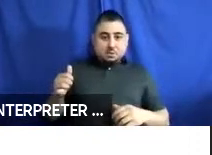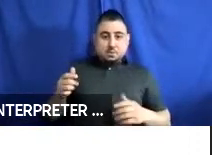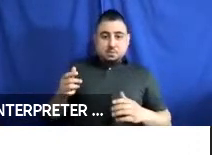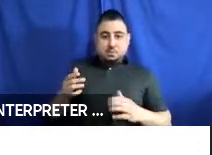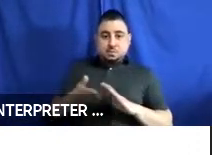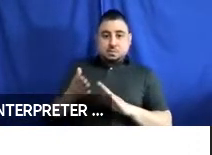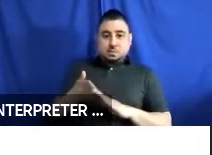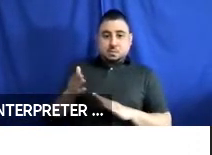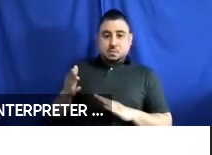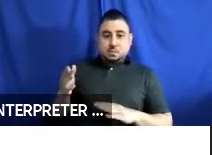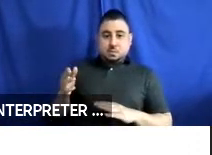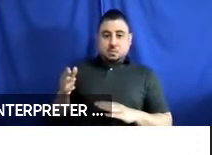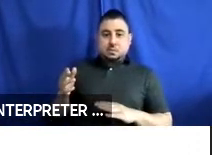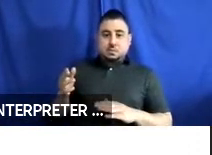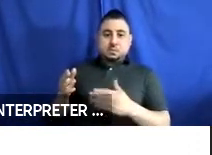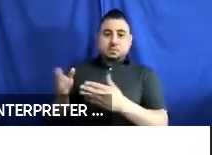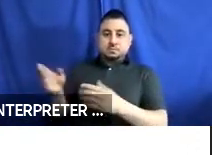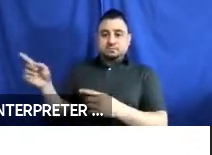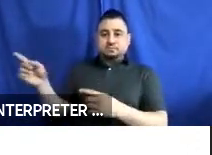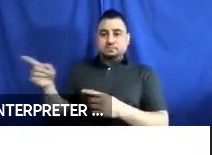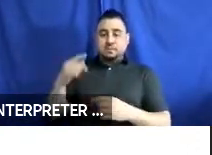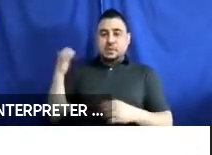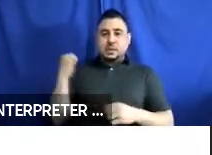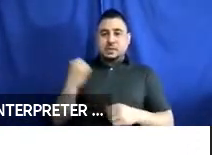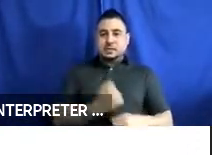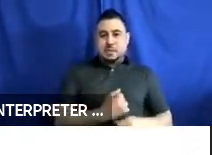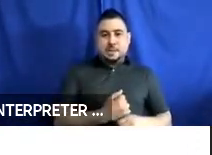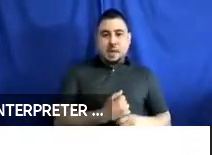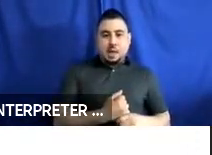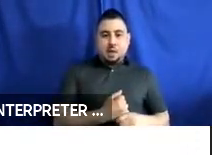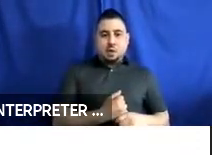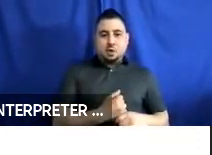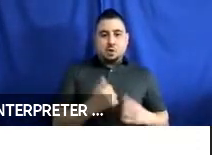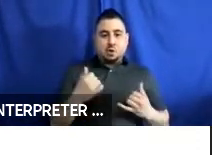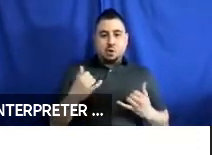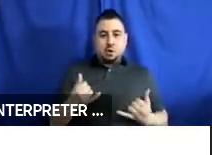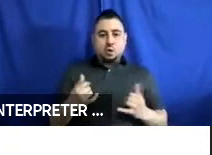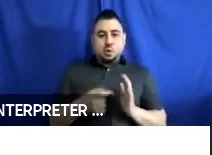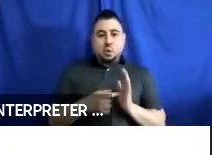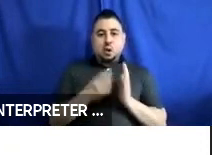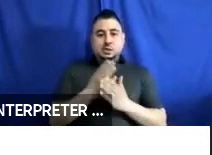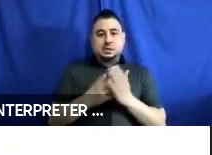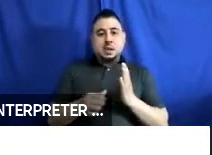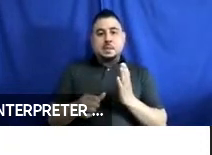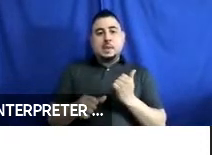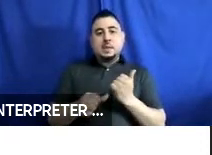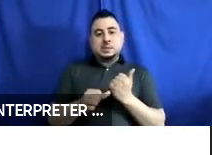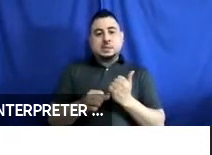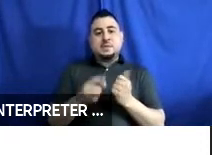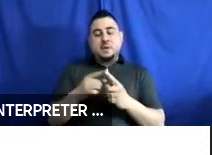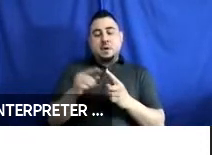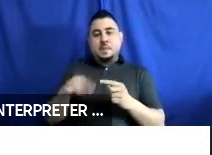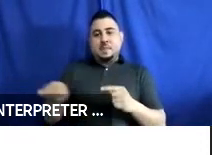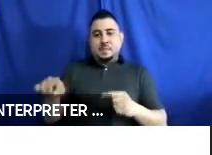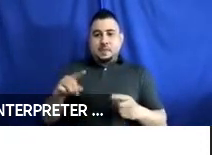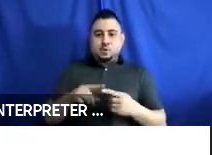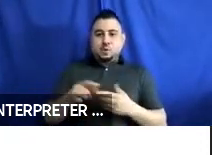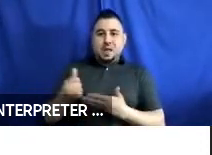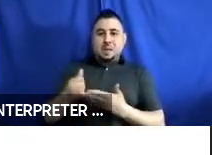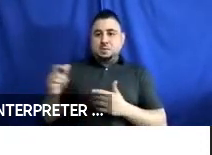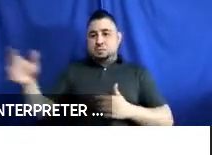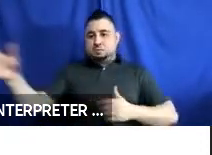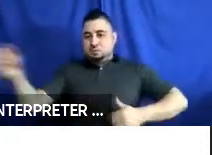donning arm, which currently requires some assistance from the participants to help adjust.